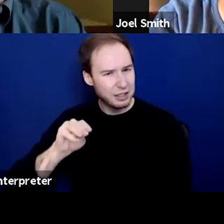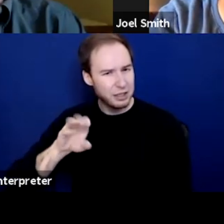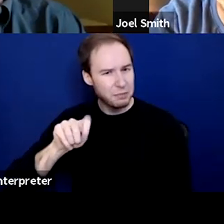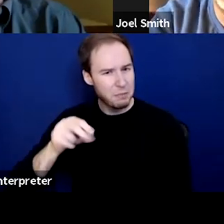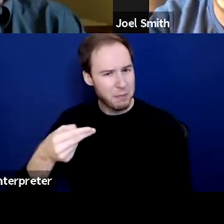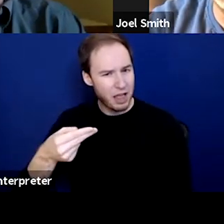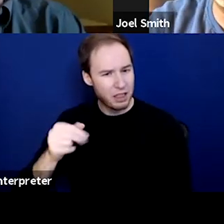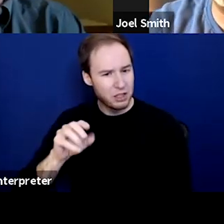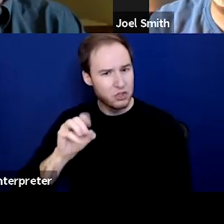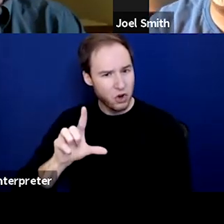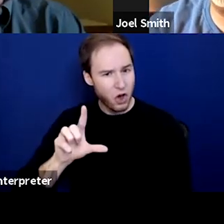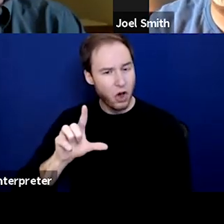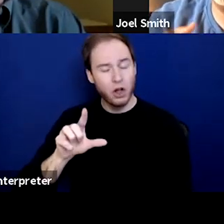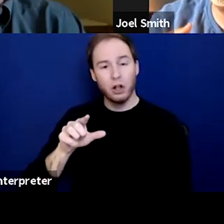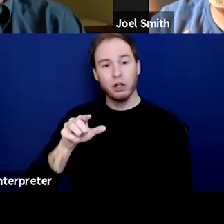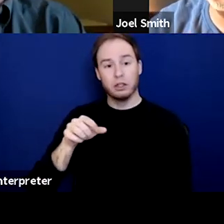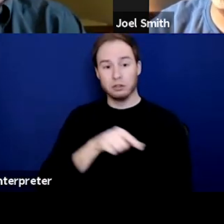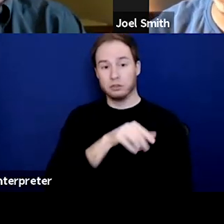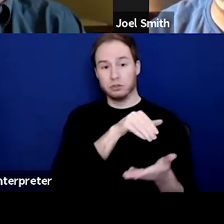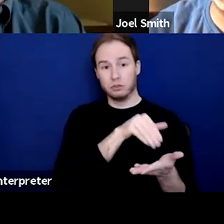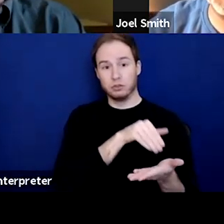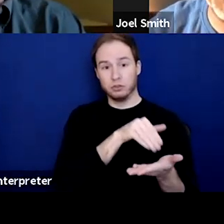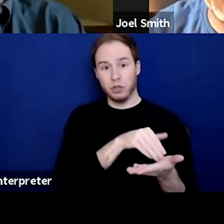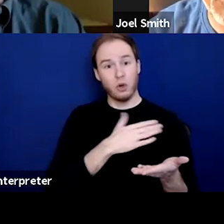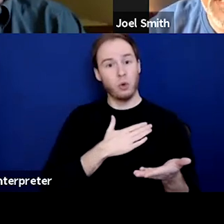And they were willing to do it in a very controlled way.